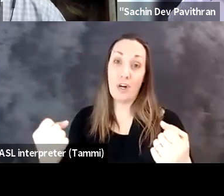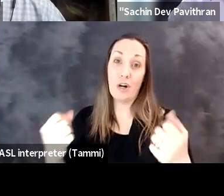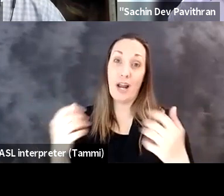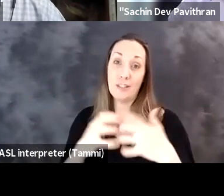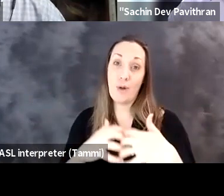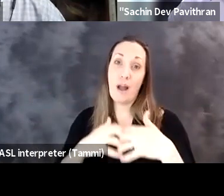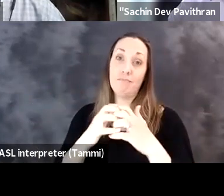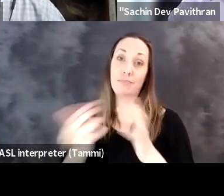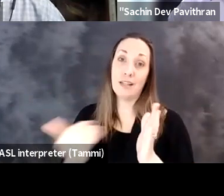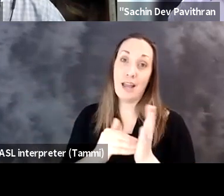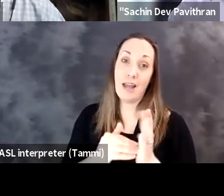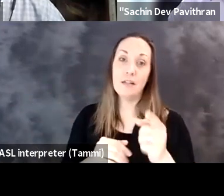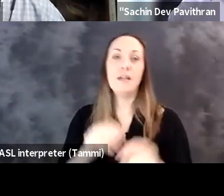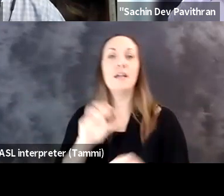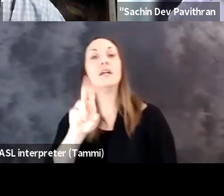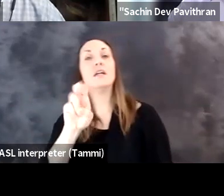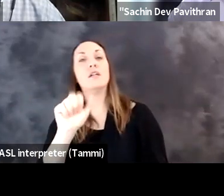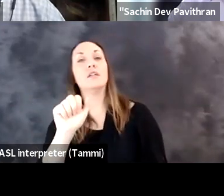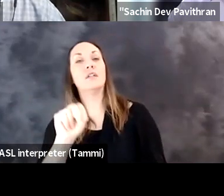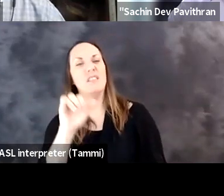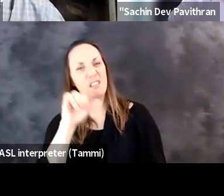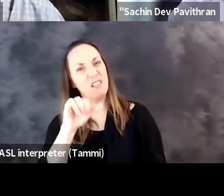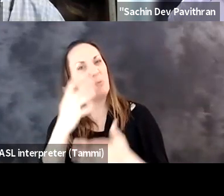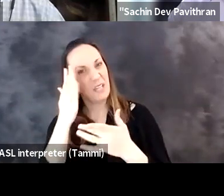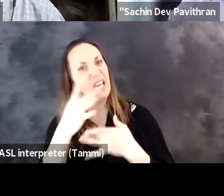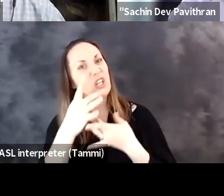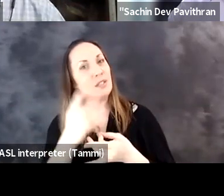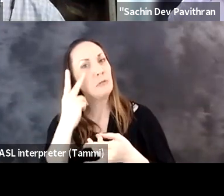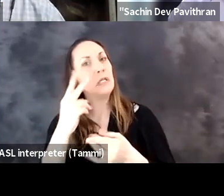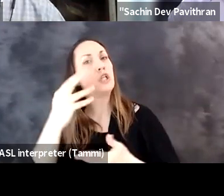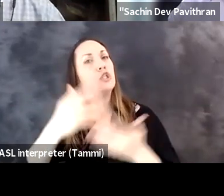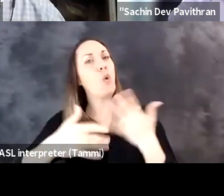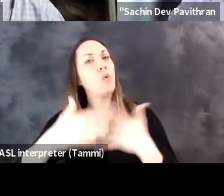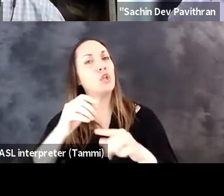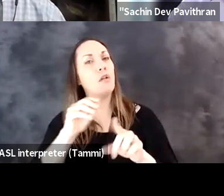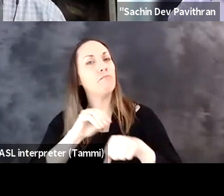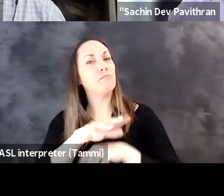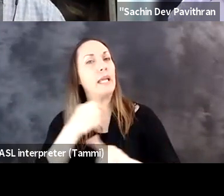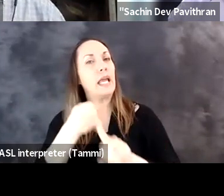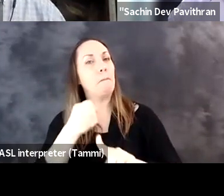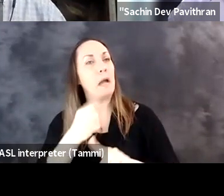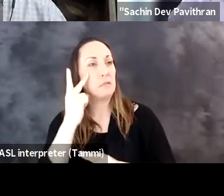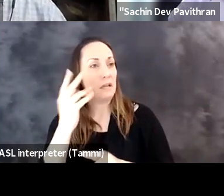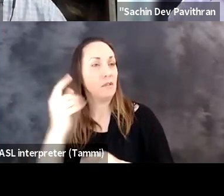as they build back, right? Susan: It will be interesting to see